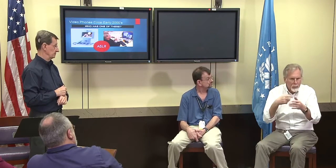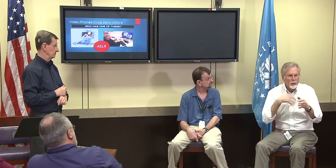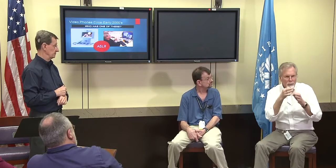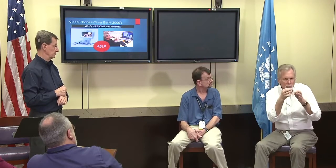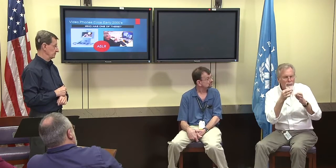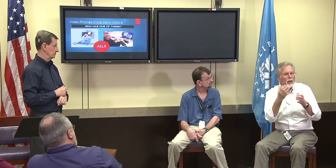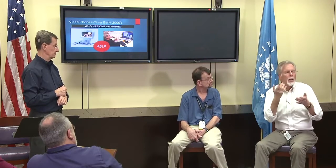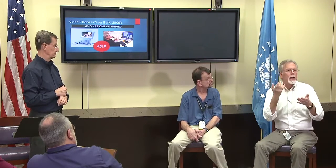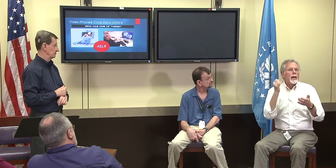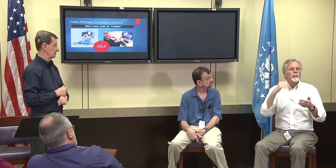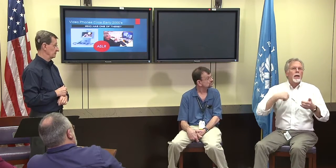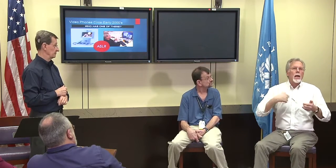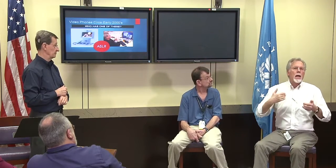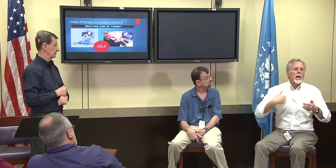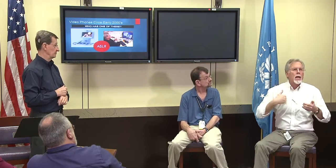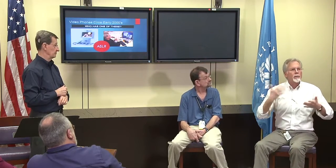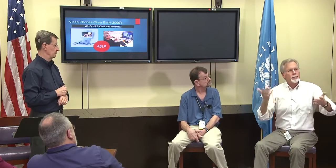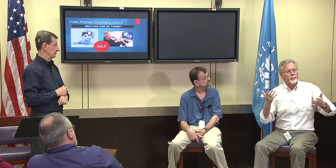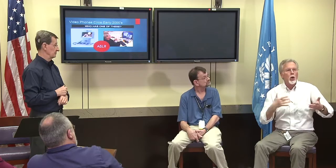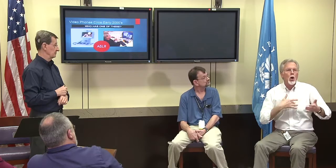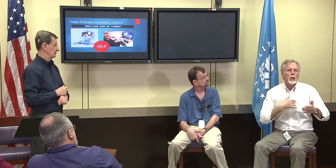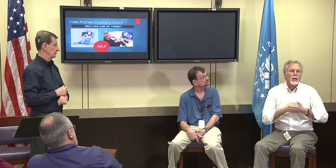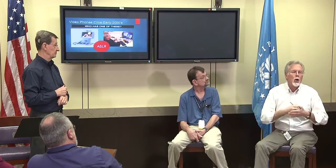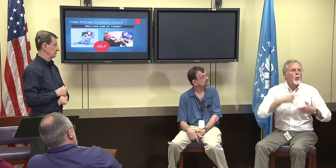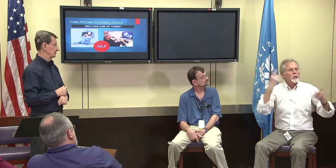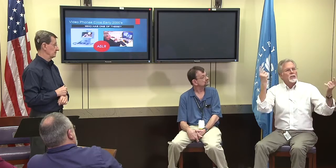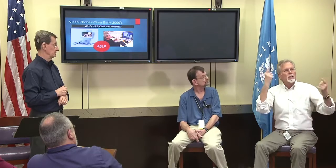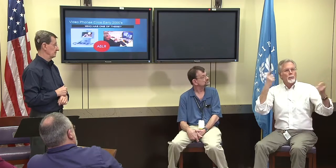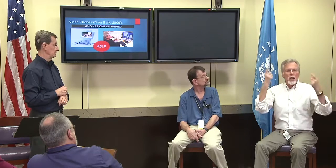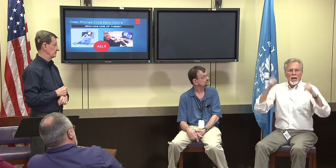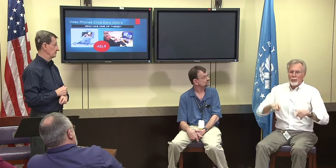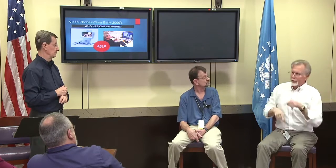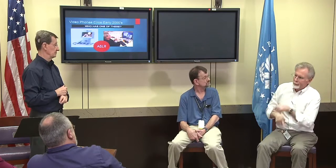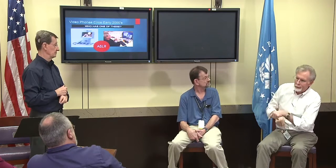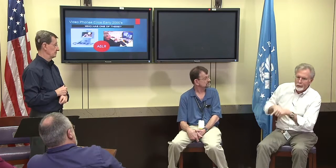The answer right away, we explain situation, heart attack, whatever,